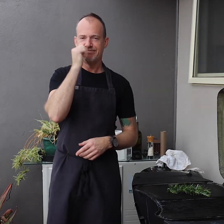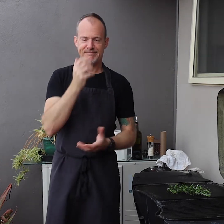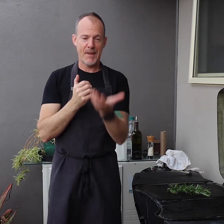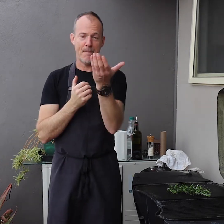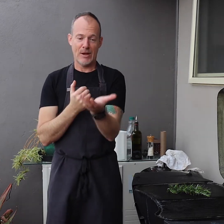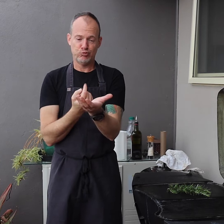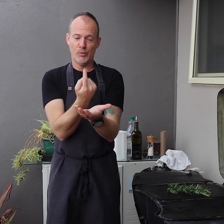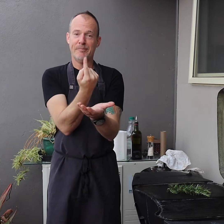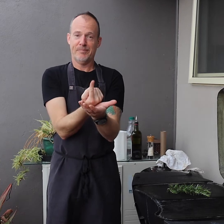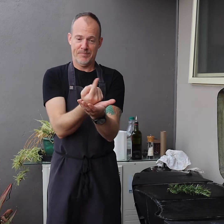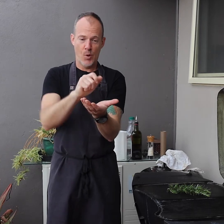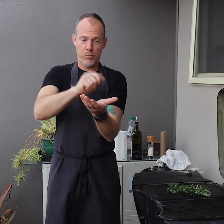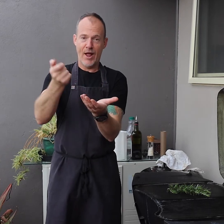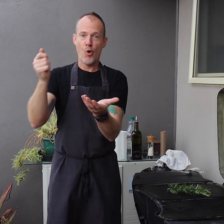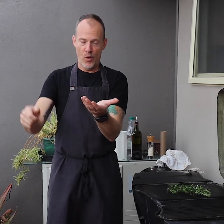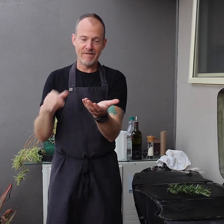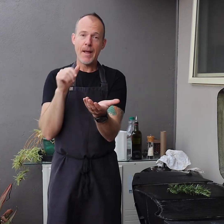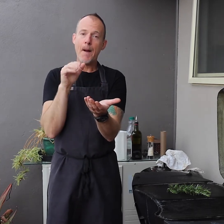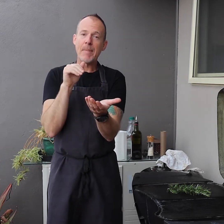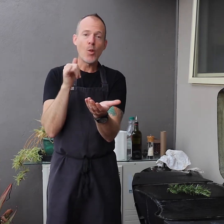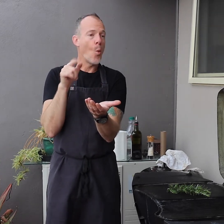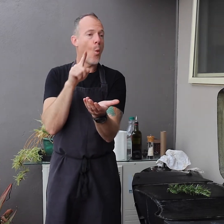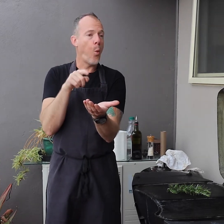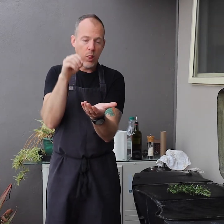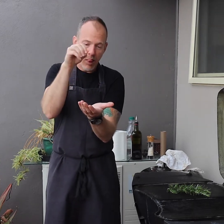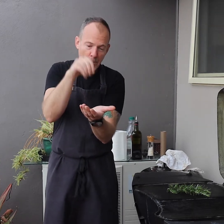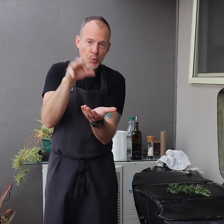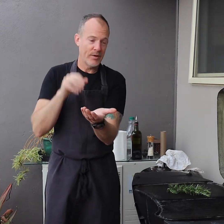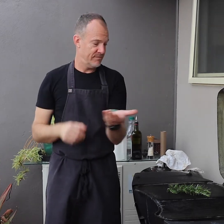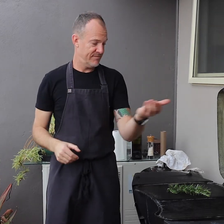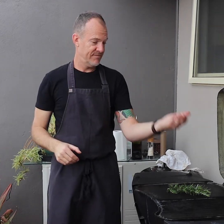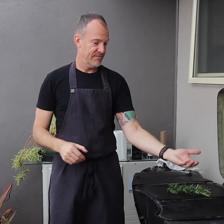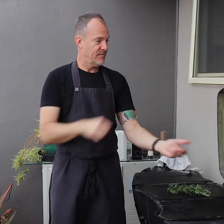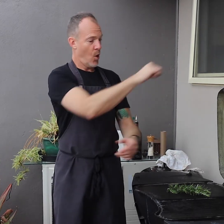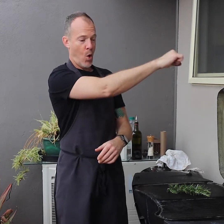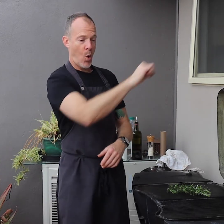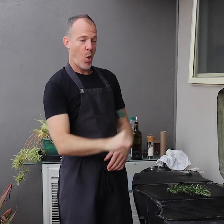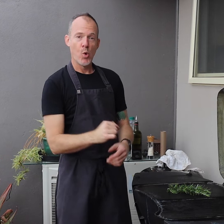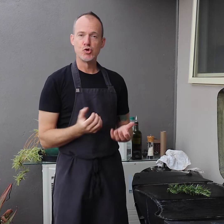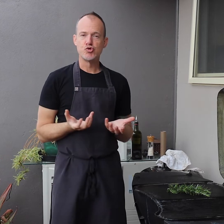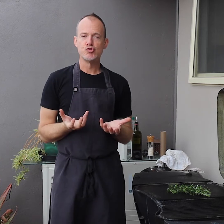Place your mushrooms upside down, remove the stem, add some butter or oil, put them on the hotplate and close the lid.